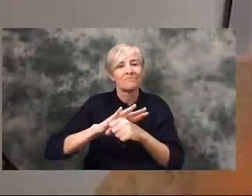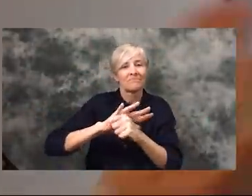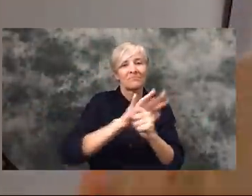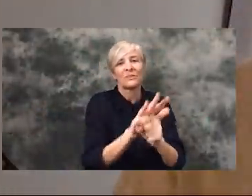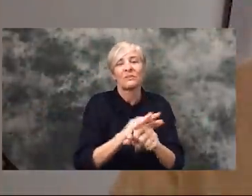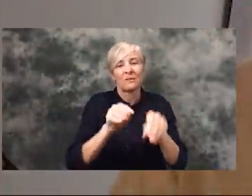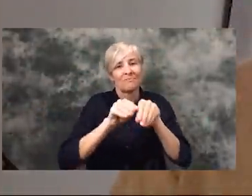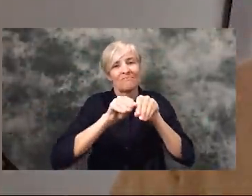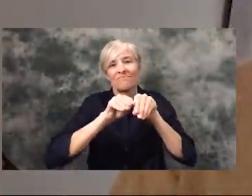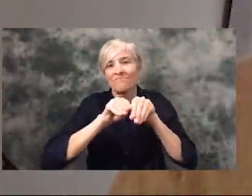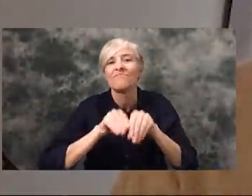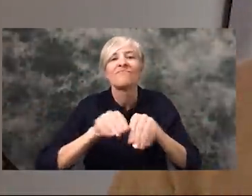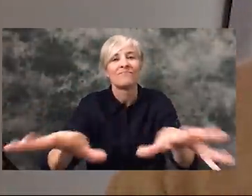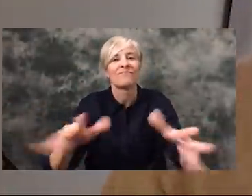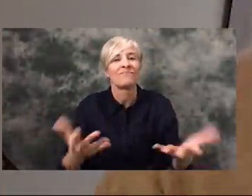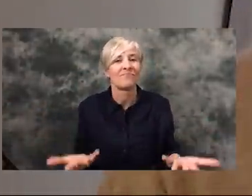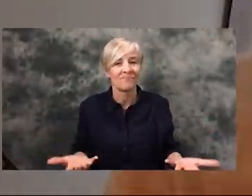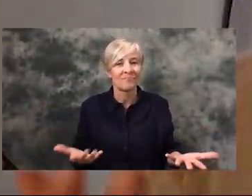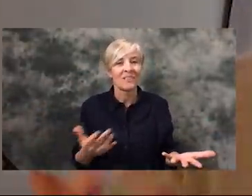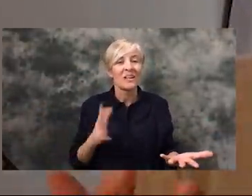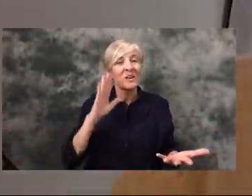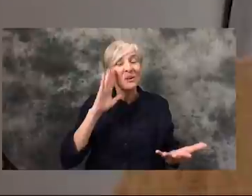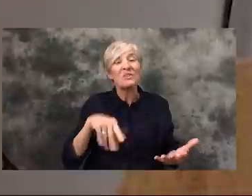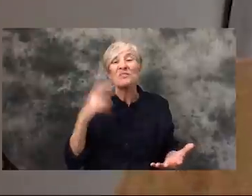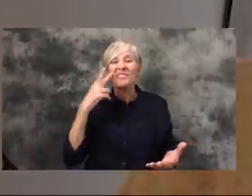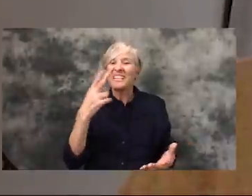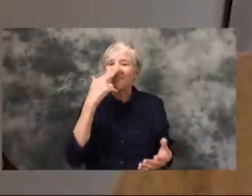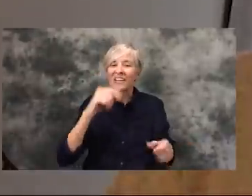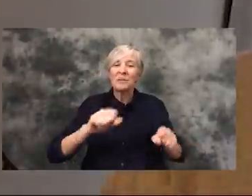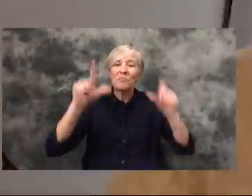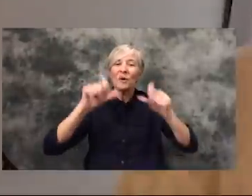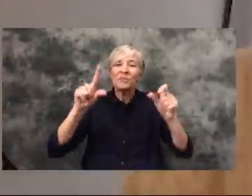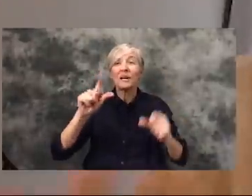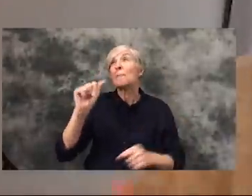timeframe is - Again I'm sure you've seen the memes that are like this is Mother